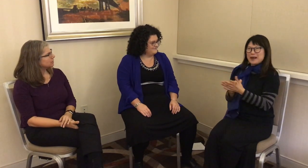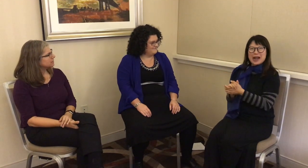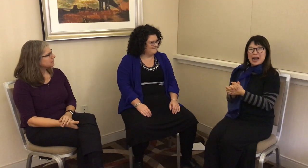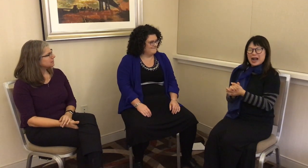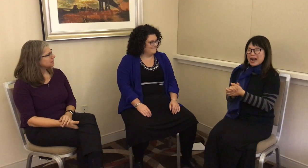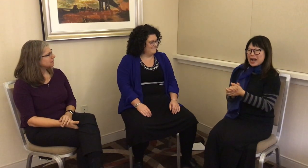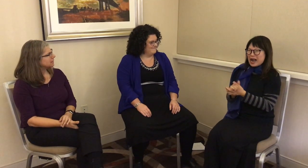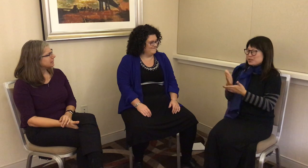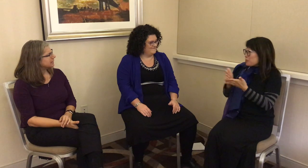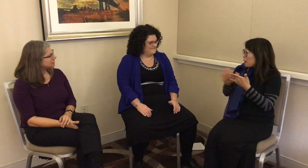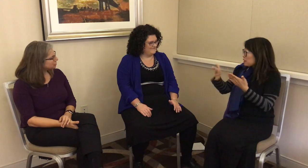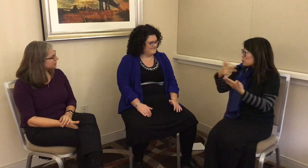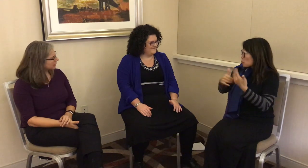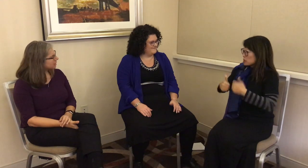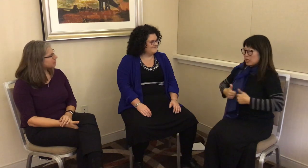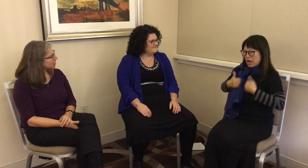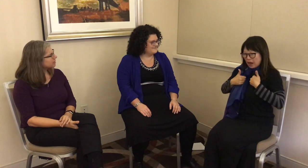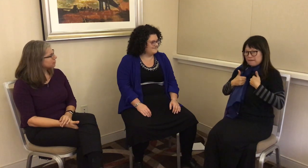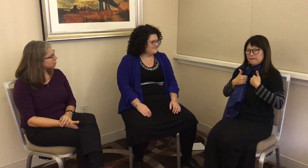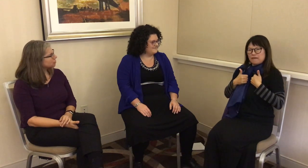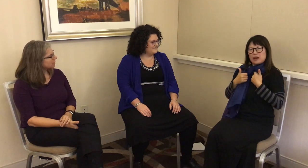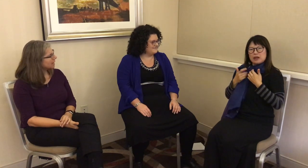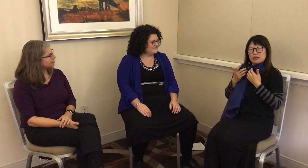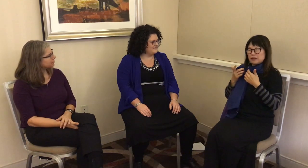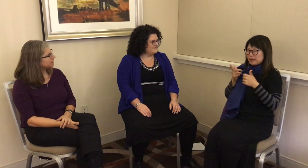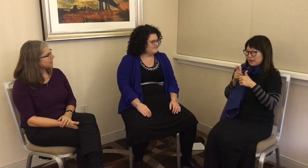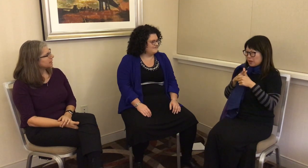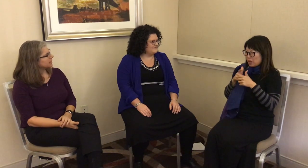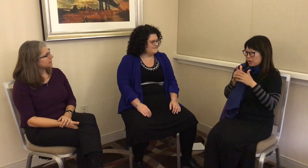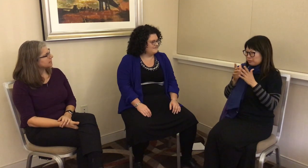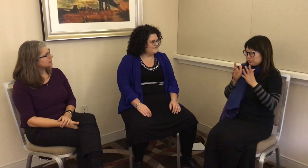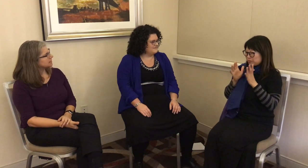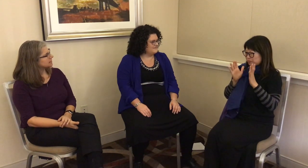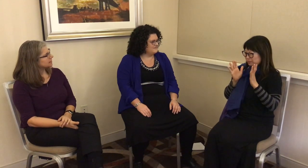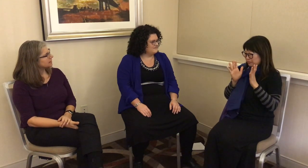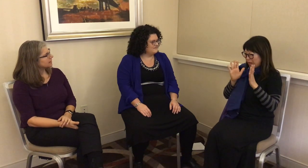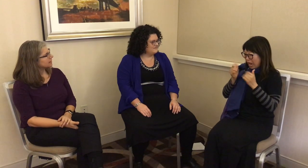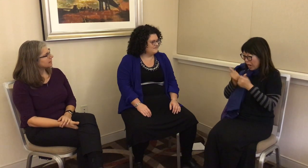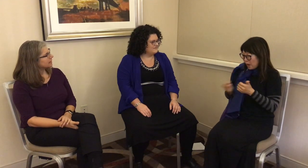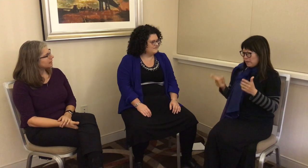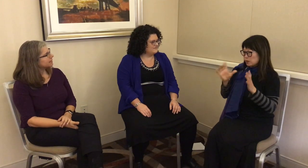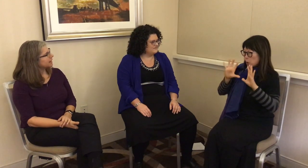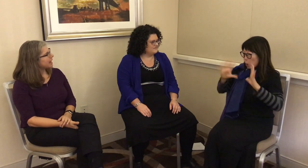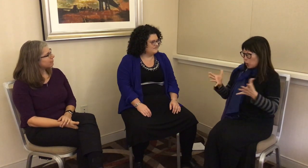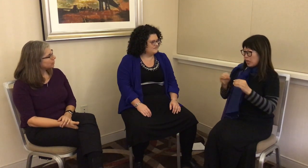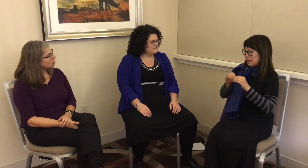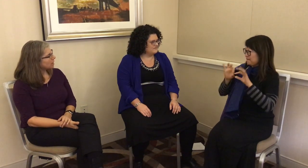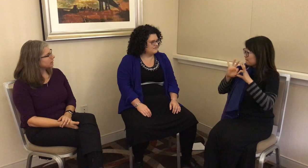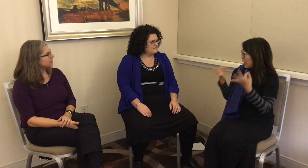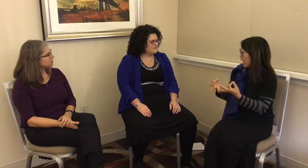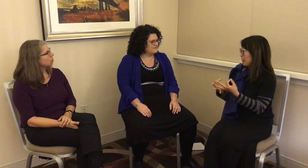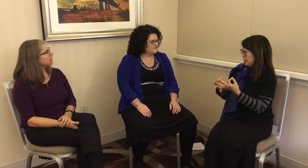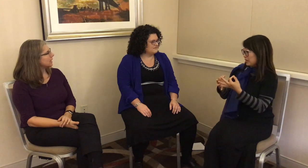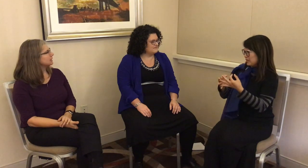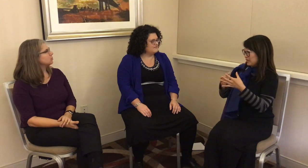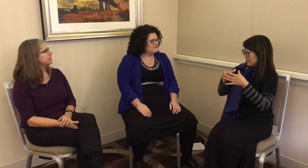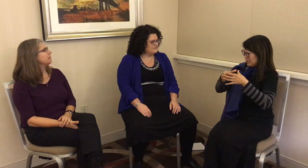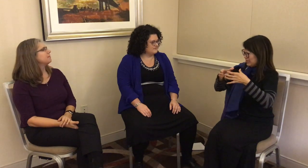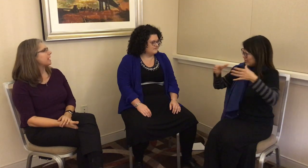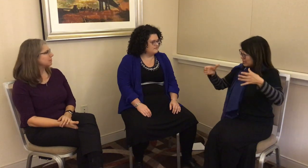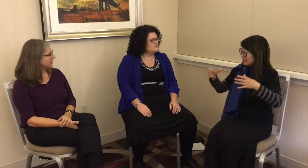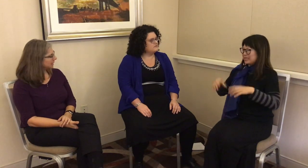interesting. Part of their social life is that everyone is organised within the family